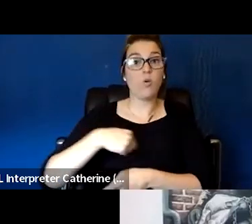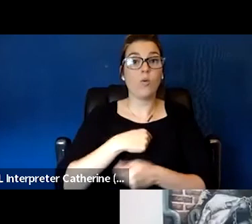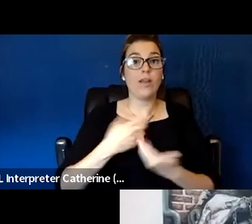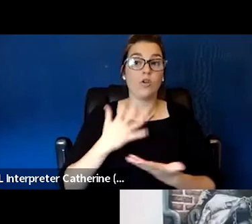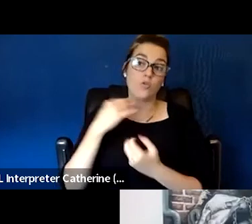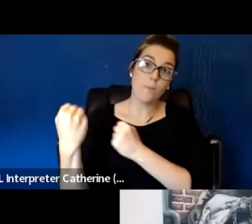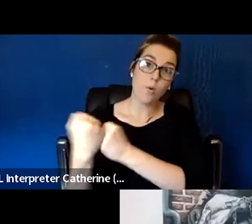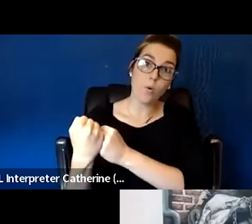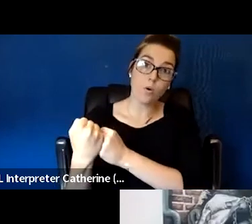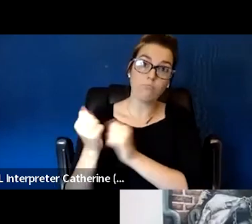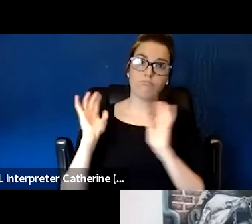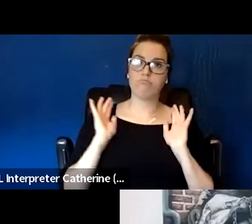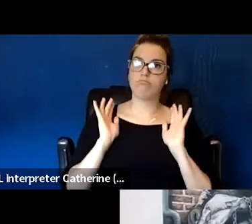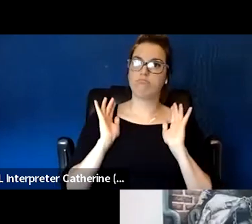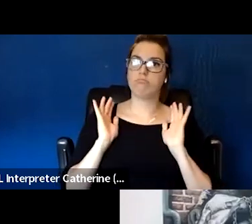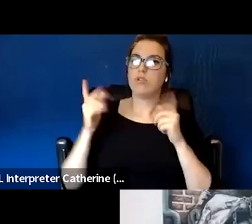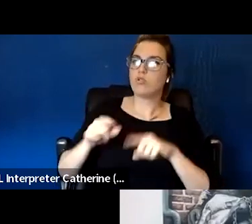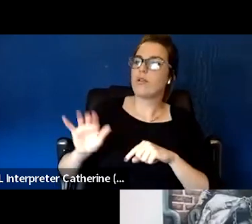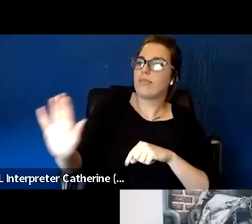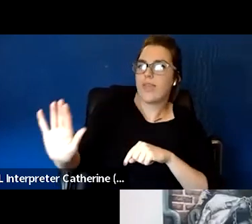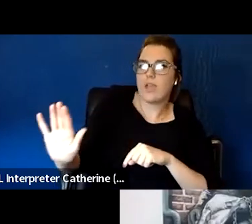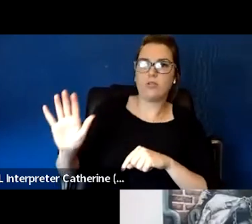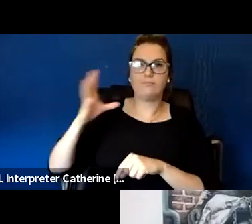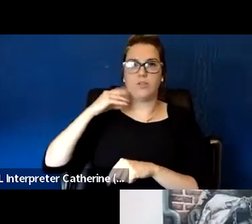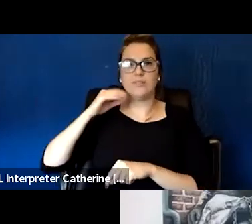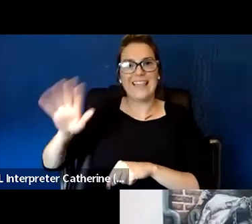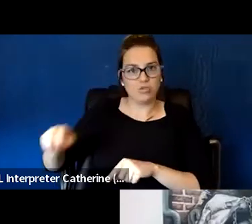in terms of getting what they need for themselves.